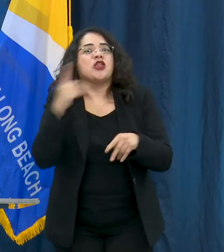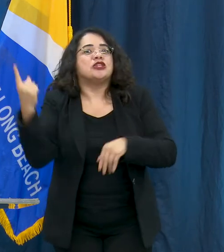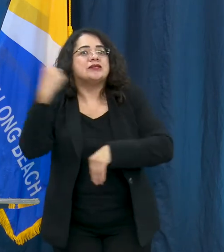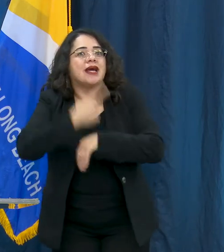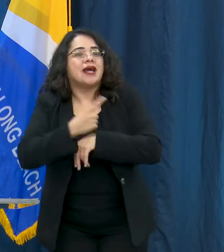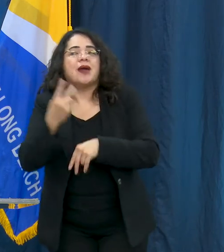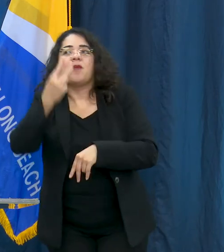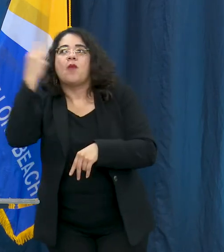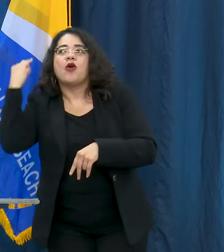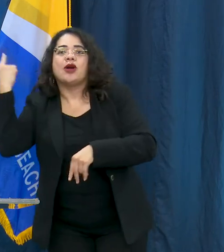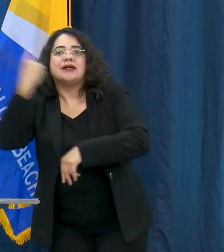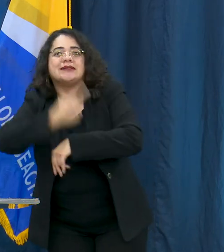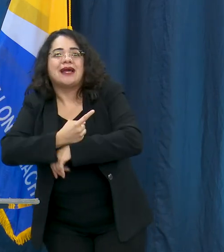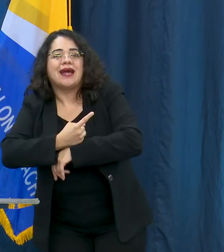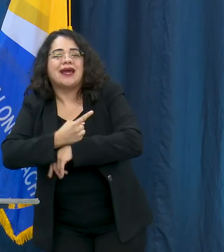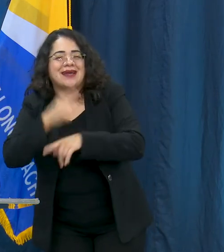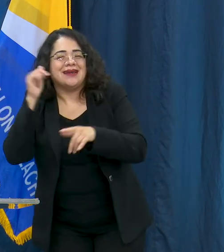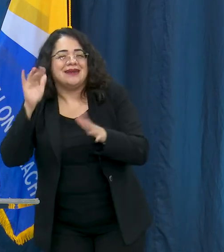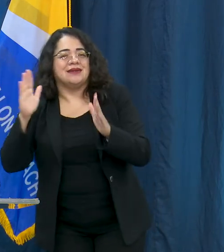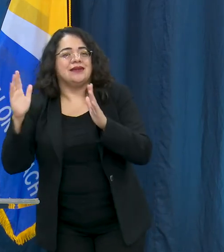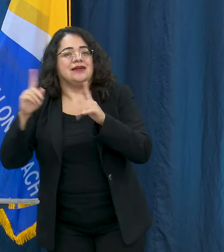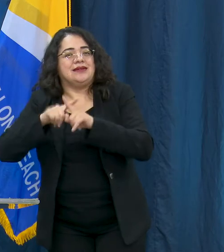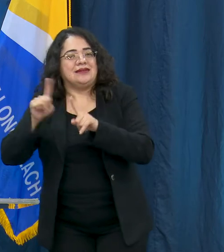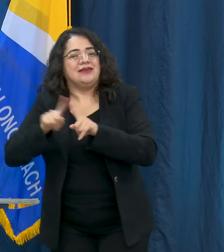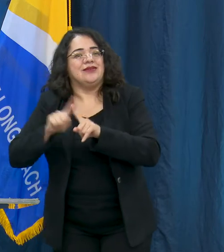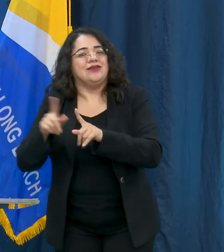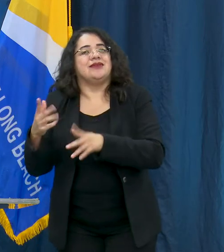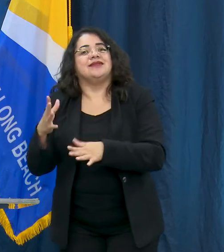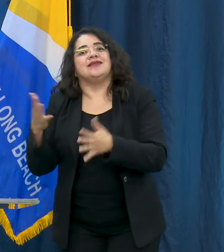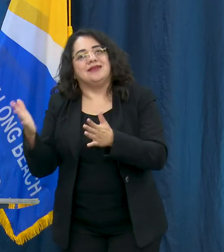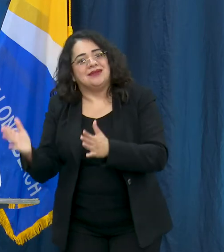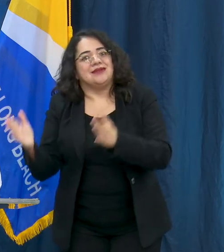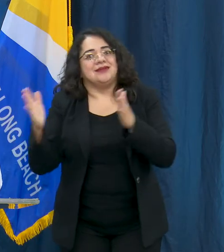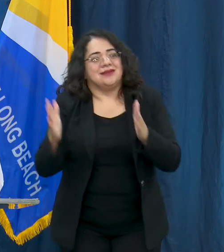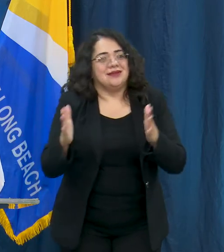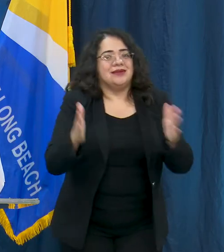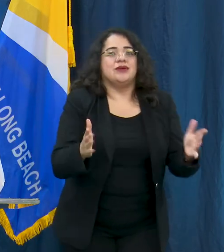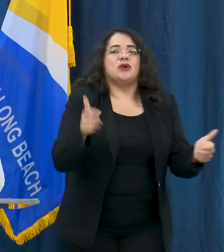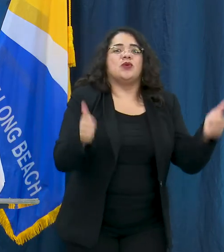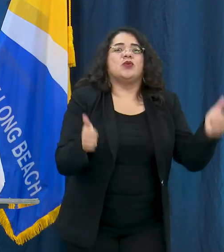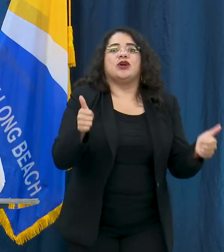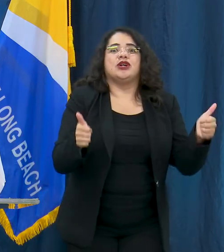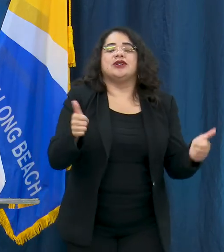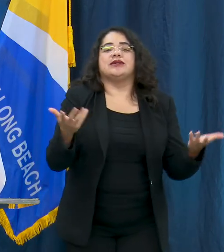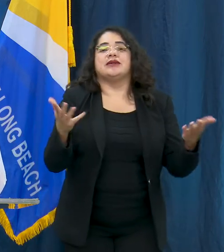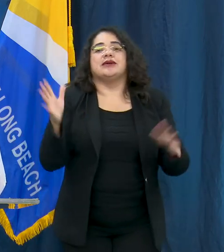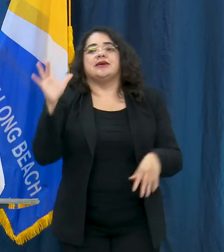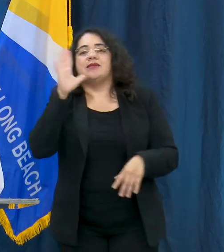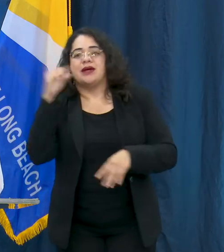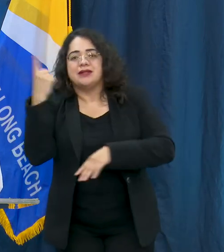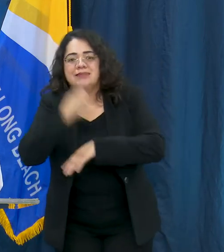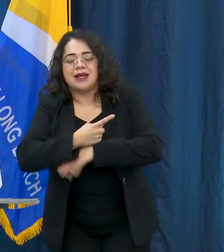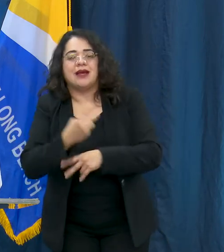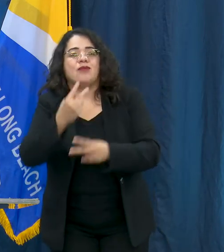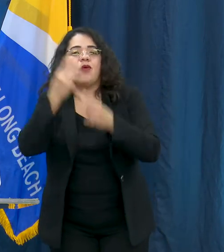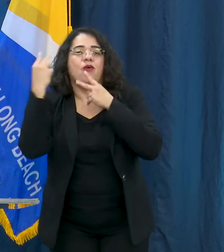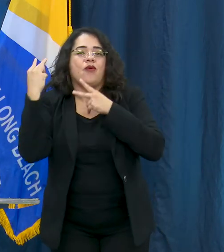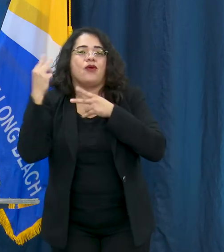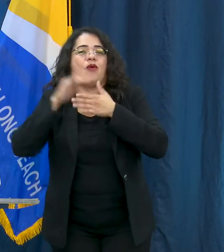reopening at that time, we had Memorial Day, which anecdotally there seemed to be more